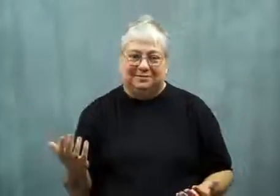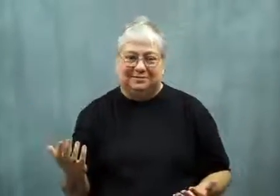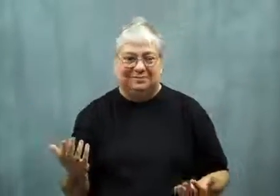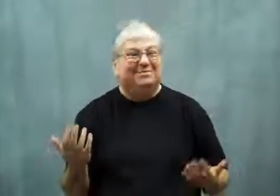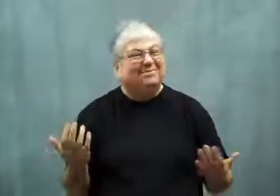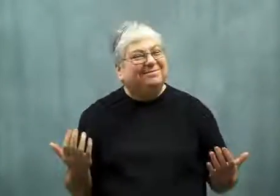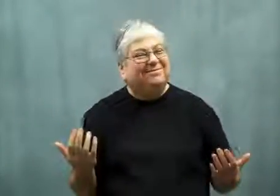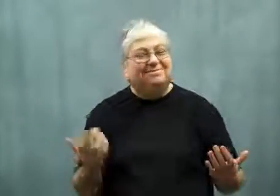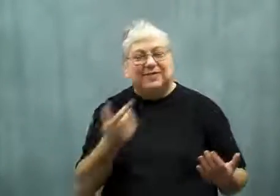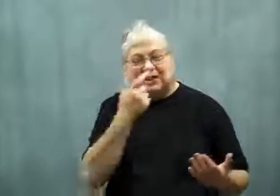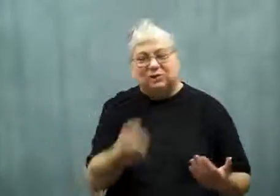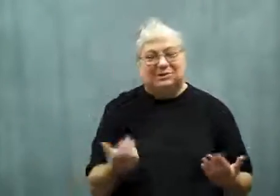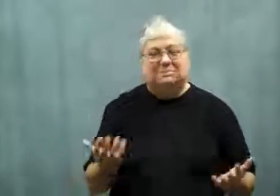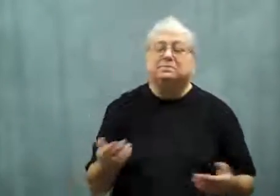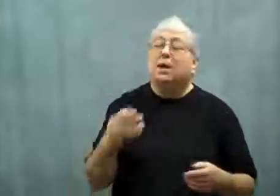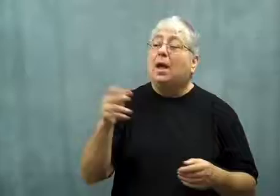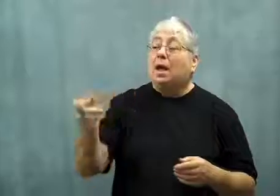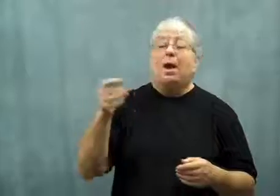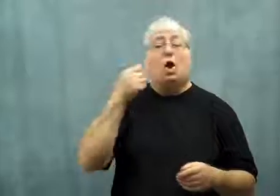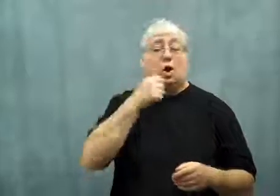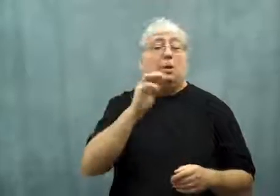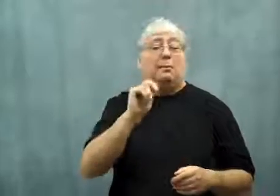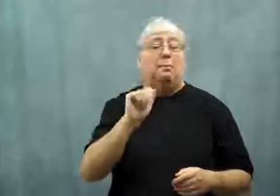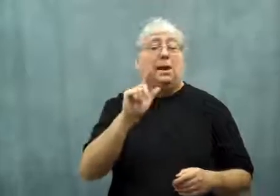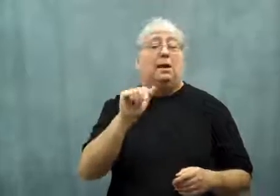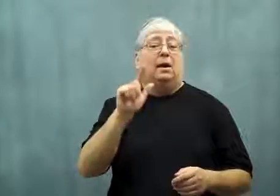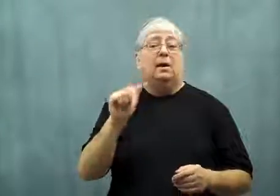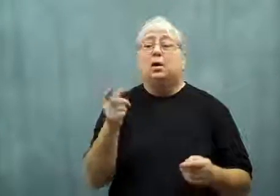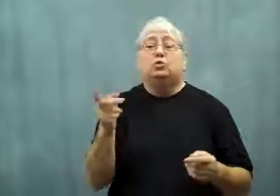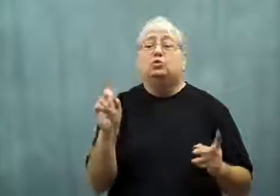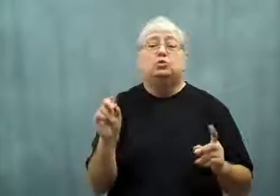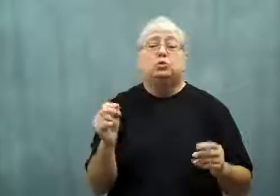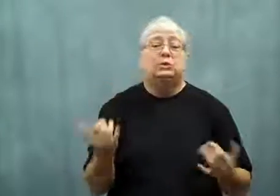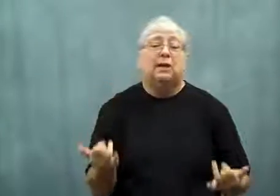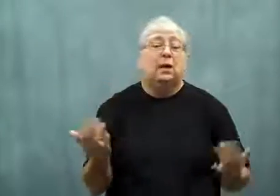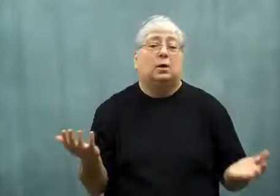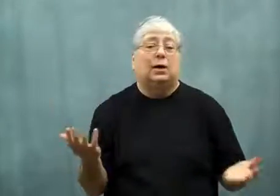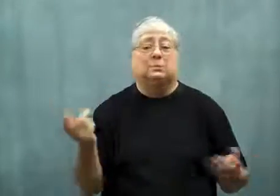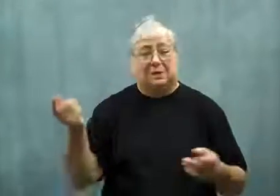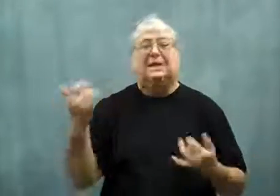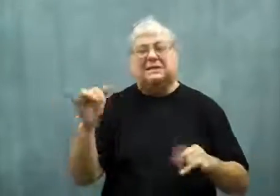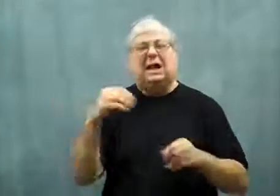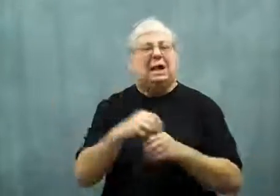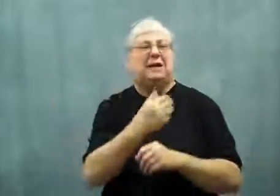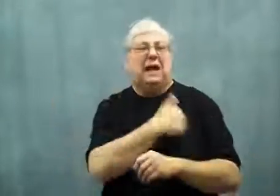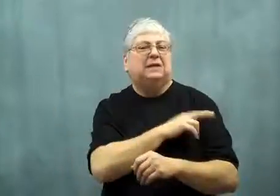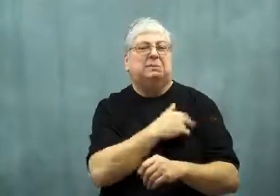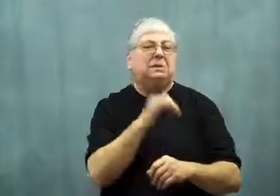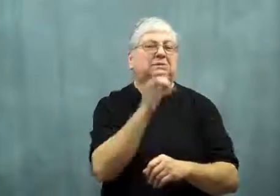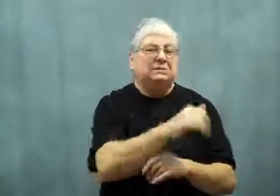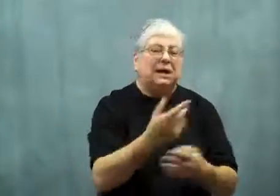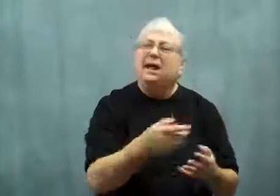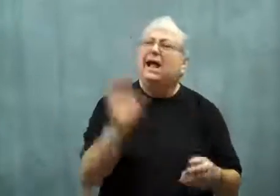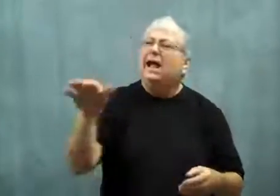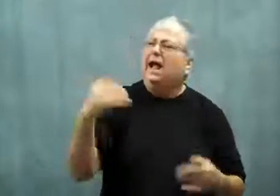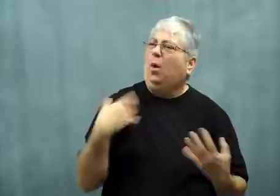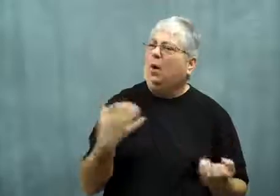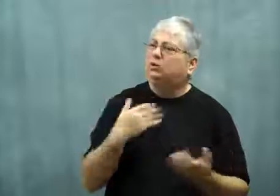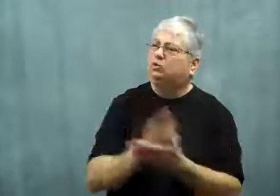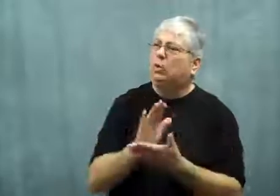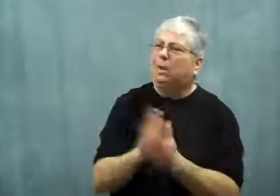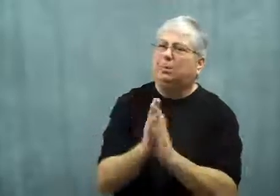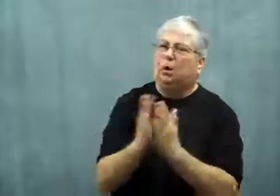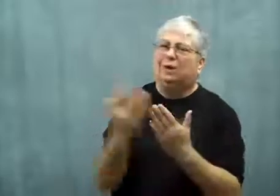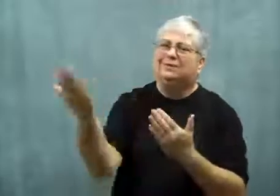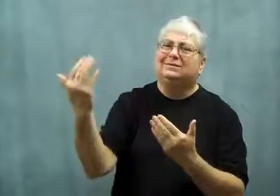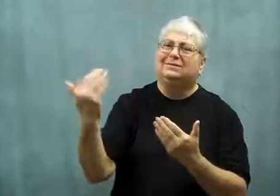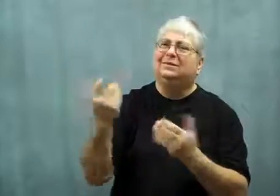That was very interesting.